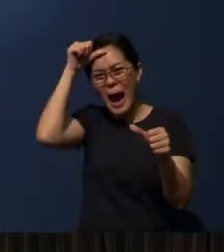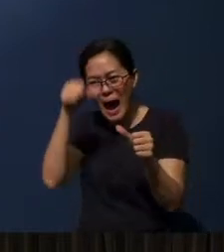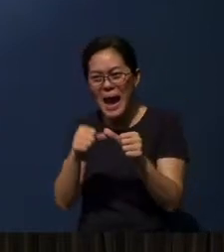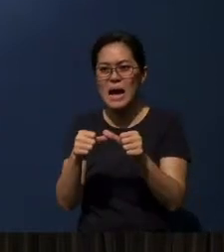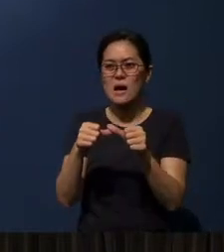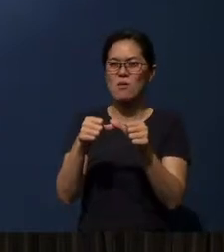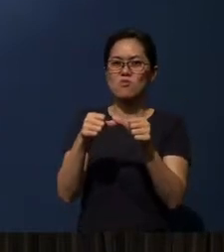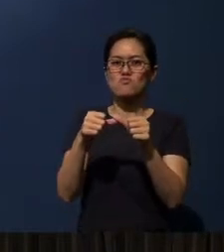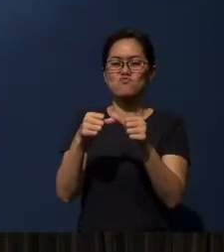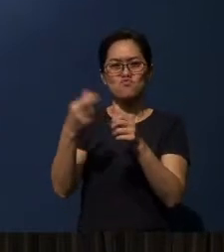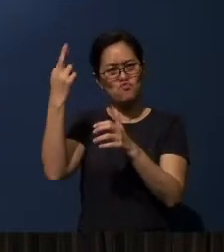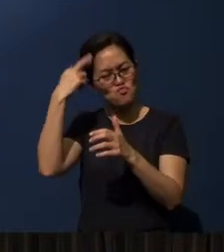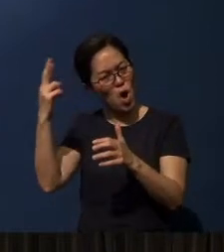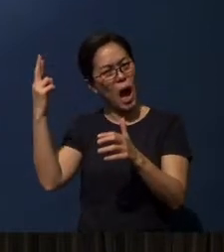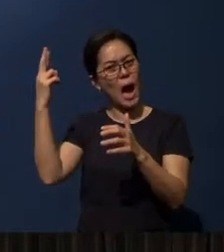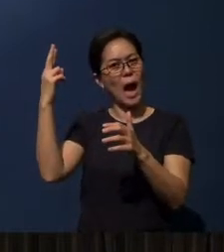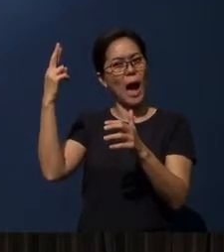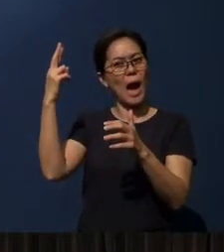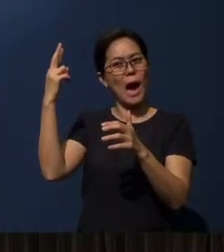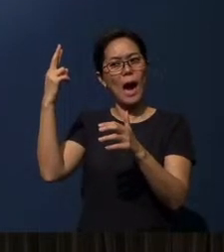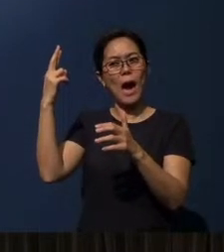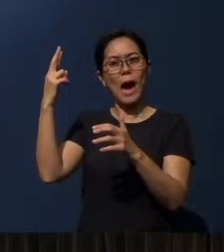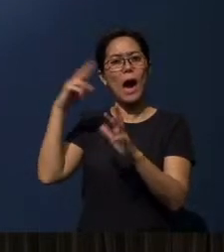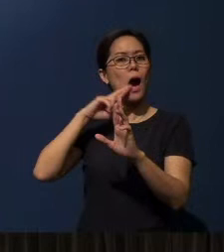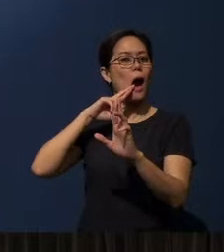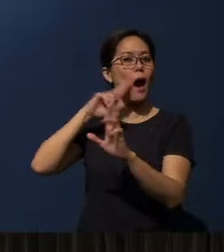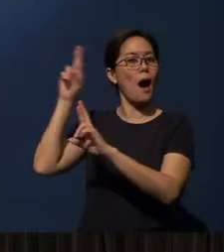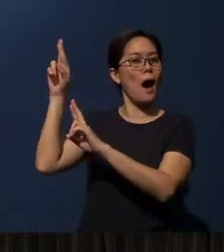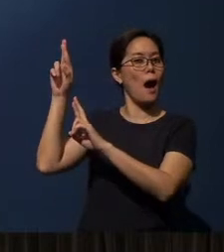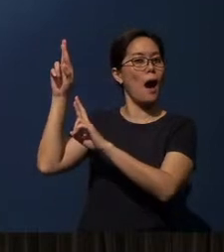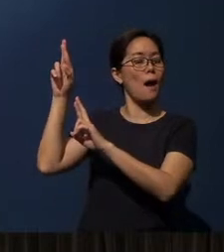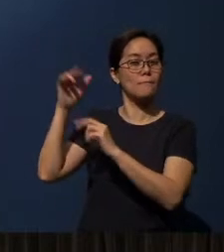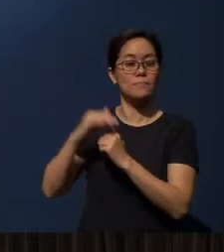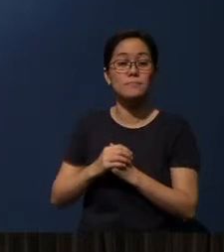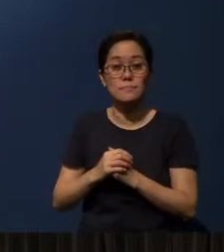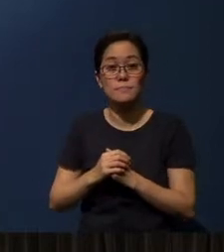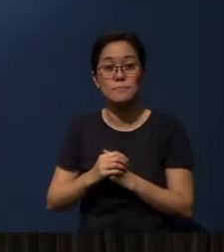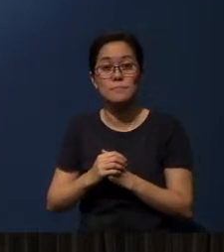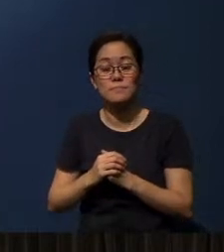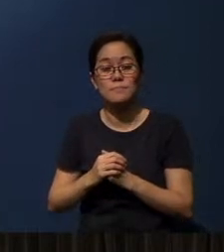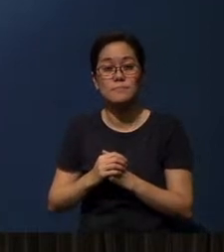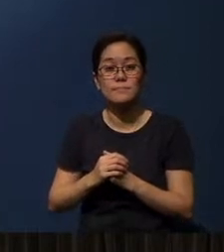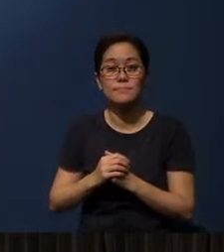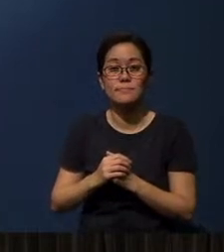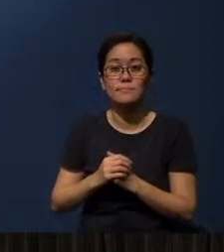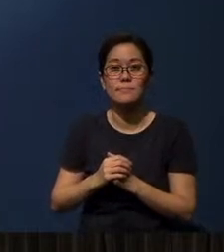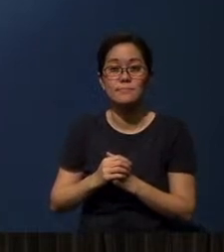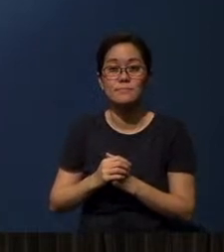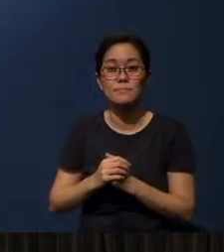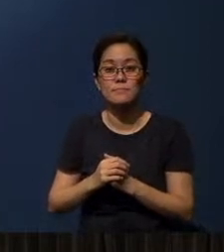REMEMBER God's word, REFLECT on God's word, and then make a RESPONSE to God's word.